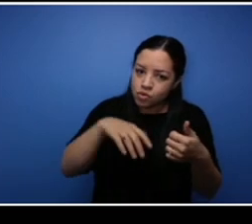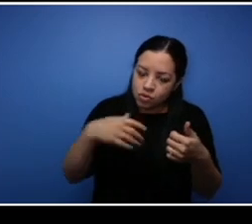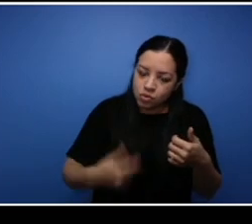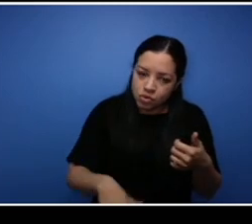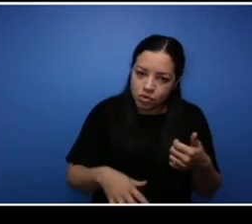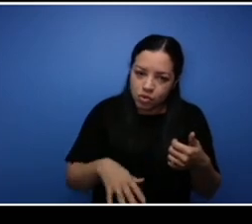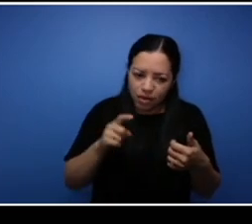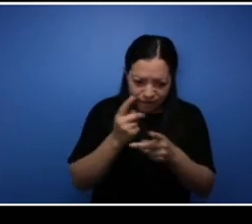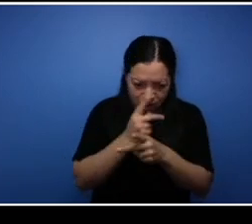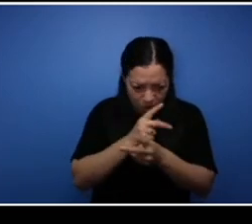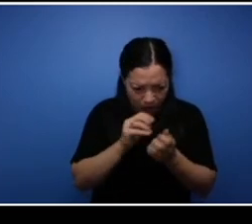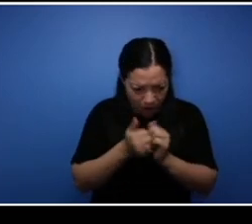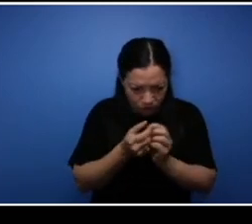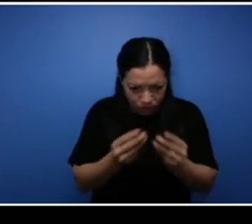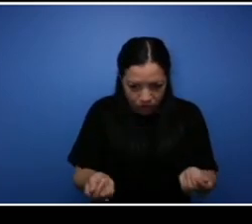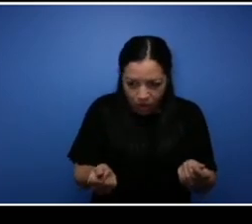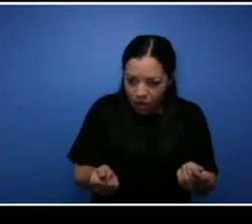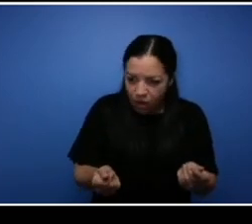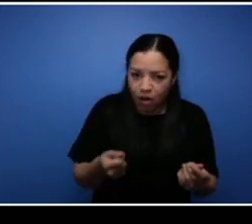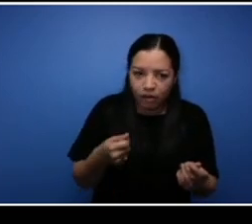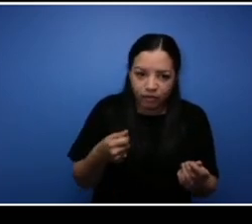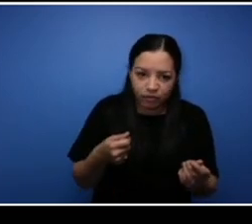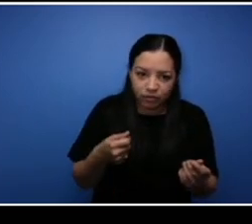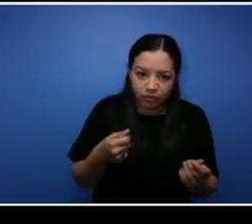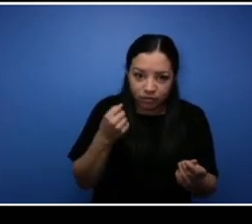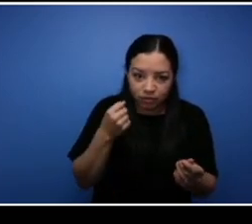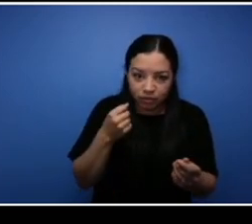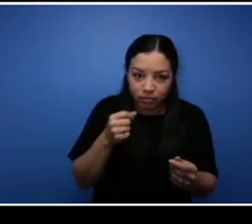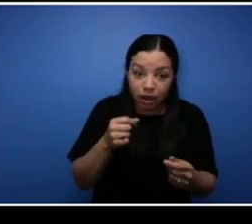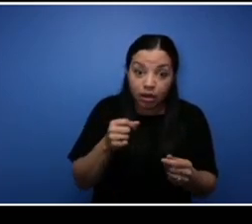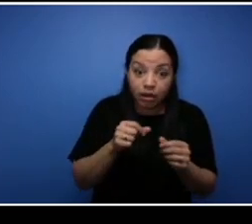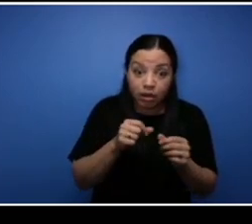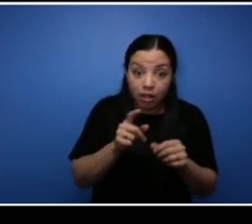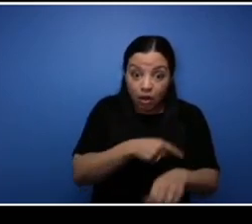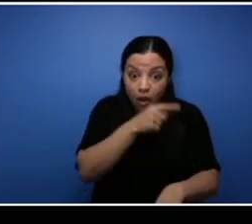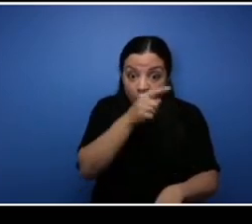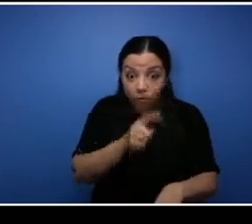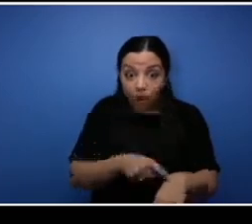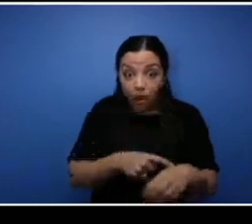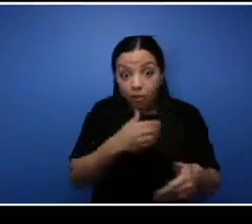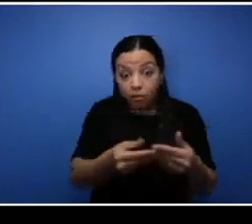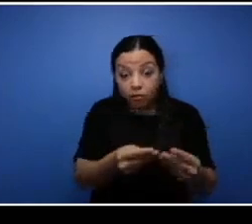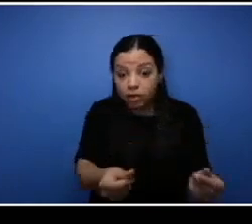and resolve in a short manner and we did so.